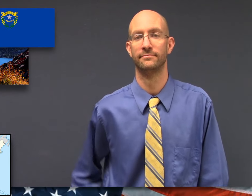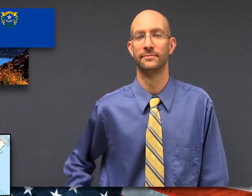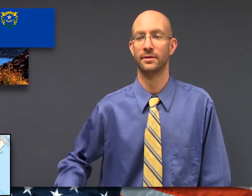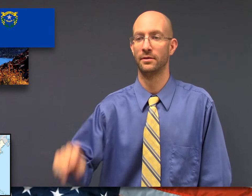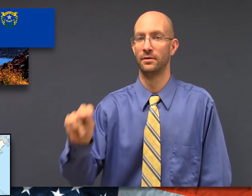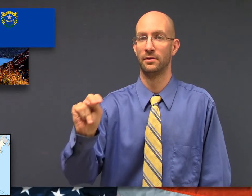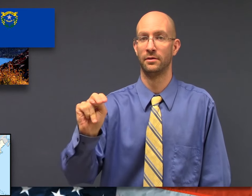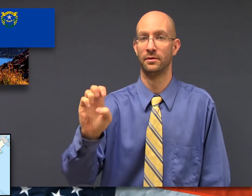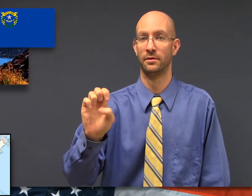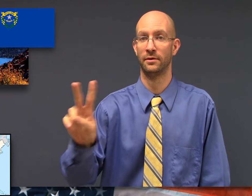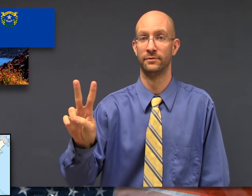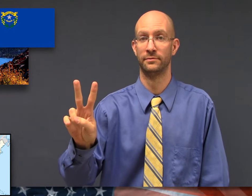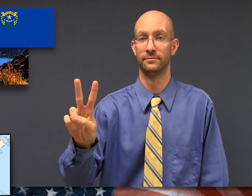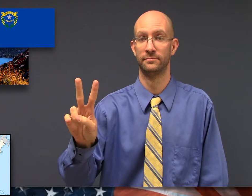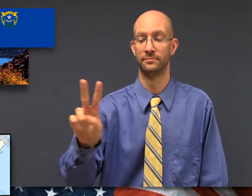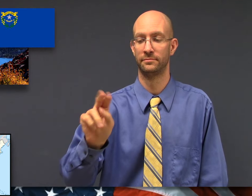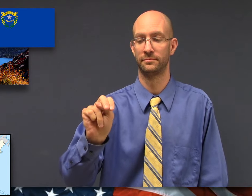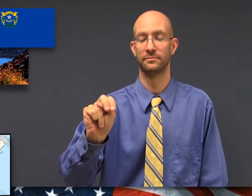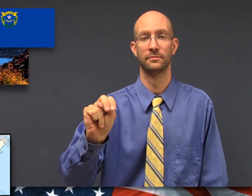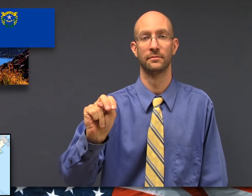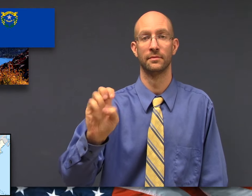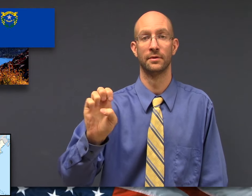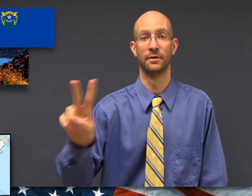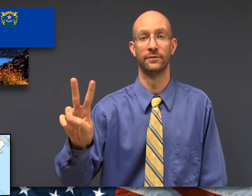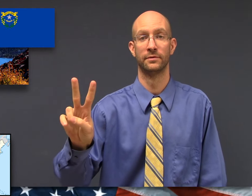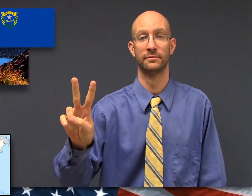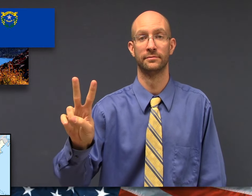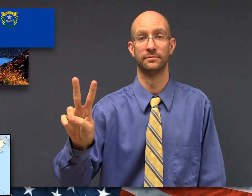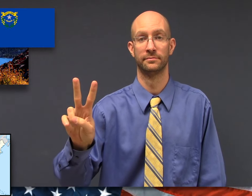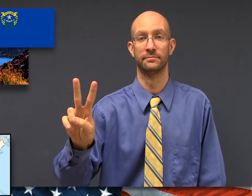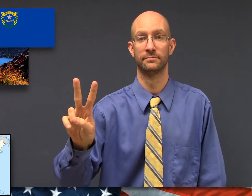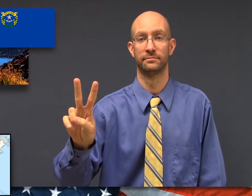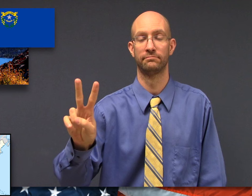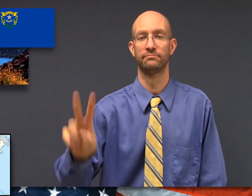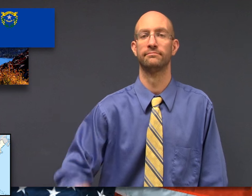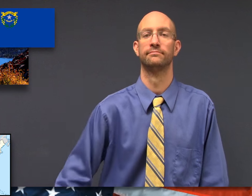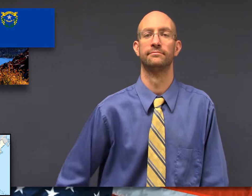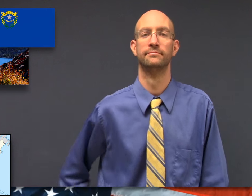fs-NEV